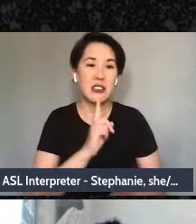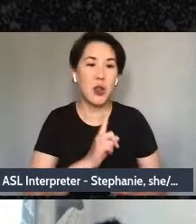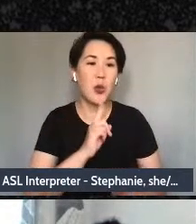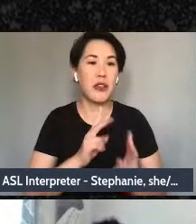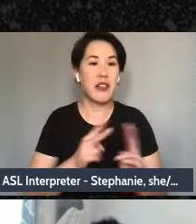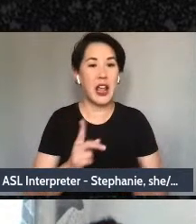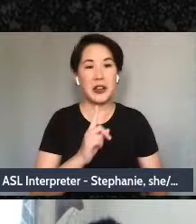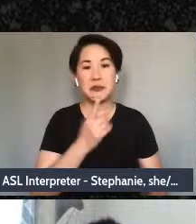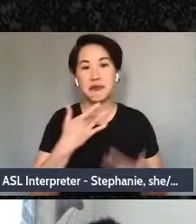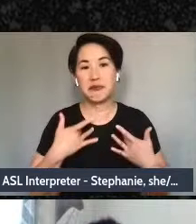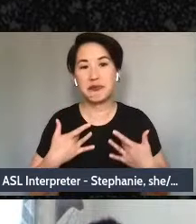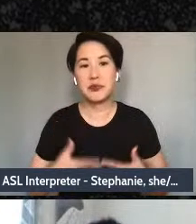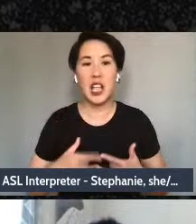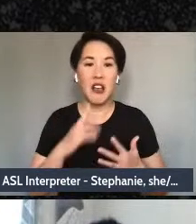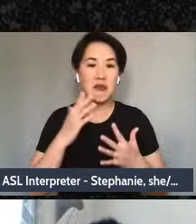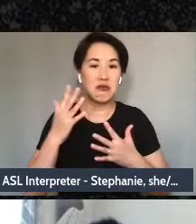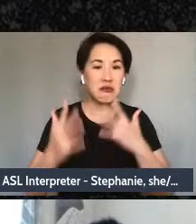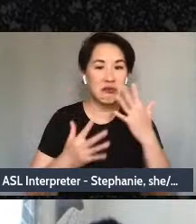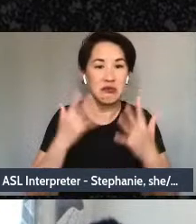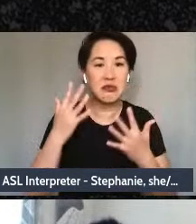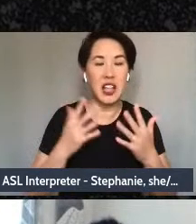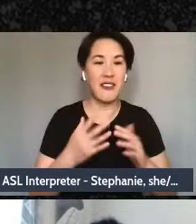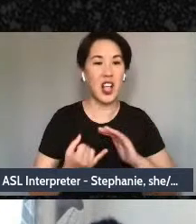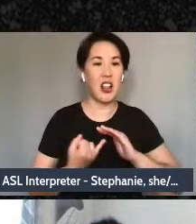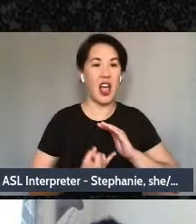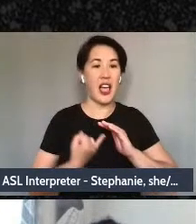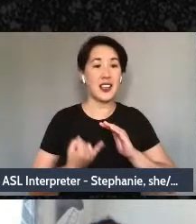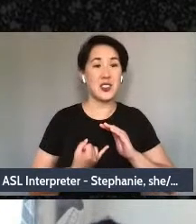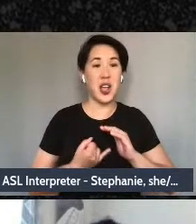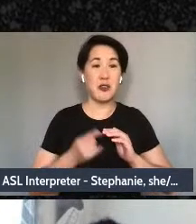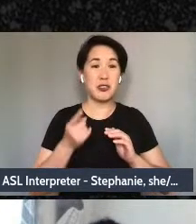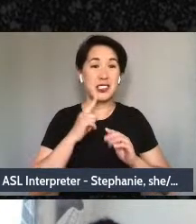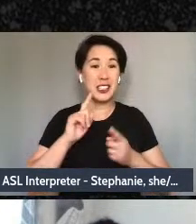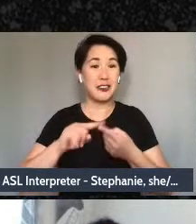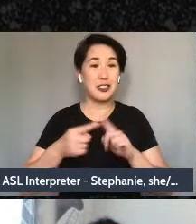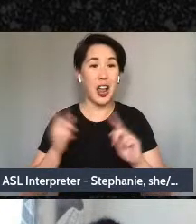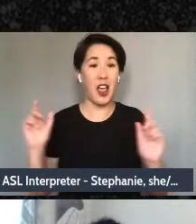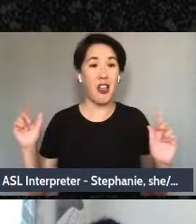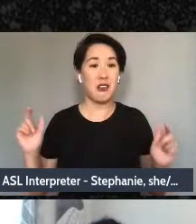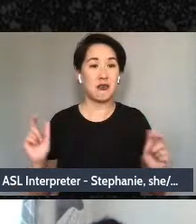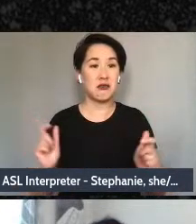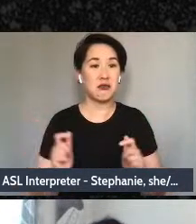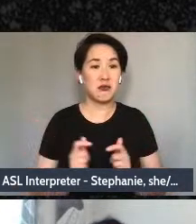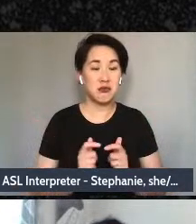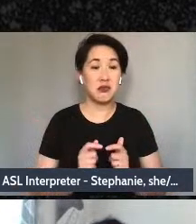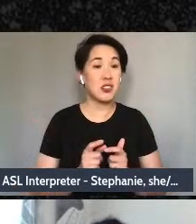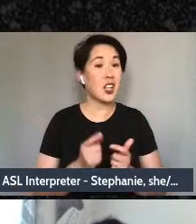she hardly had any friends left. Mary spends her days with her nieces whom she enjoys very much,